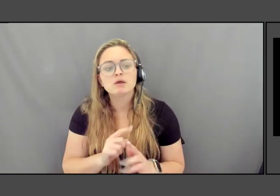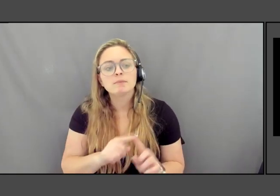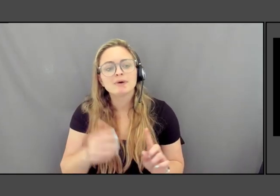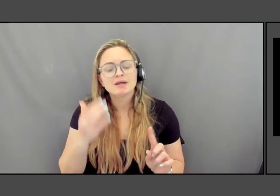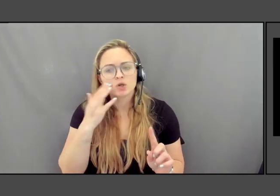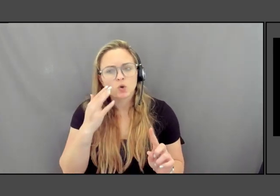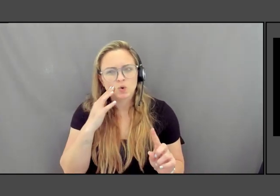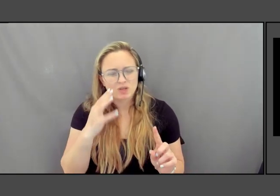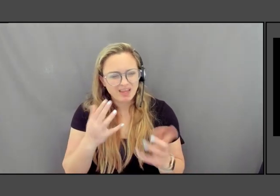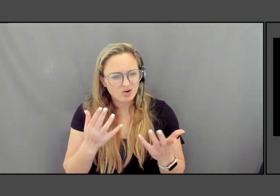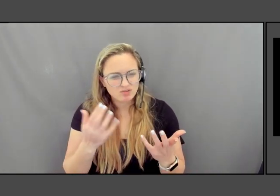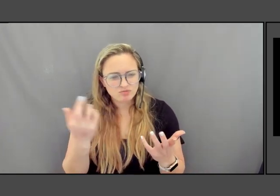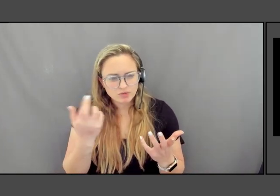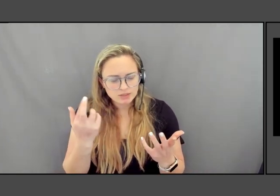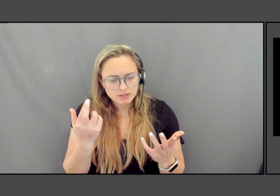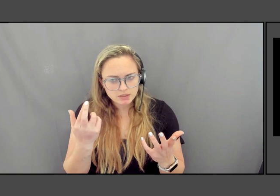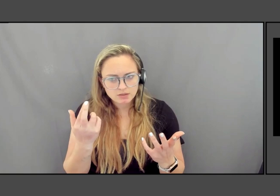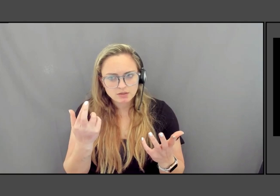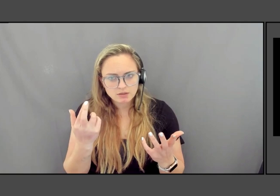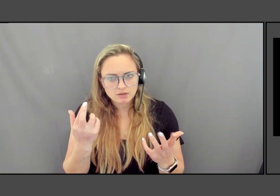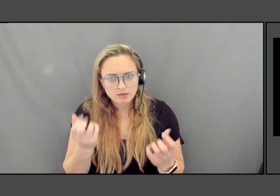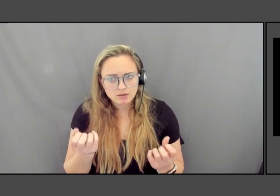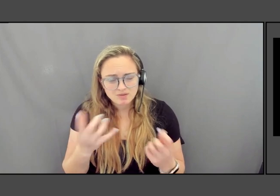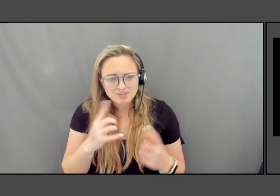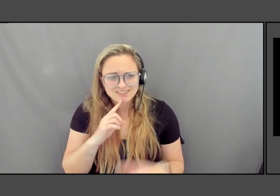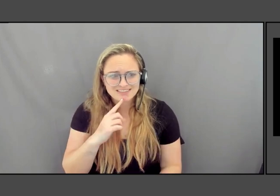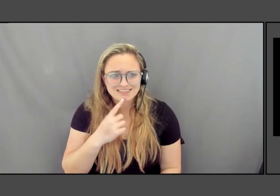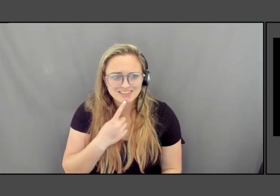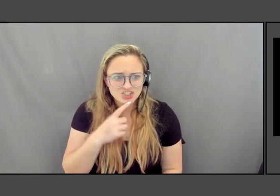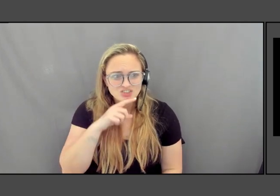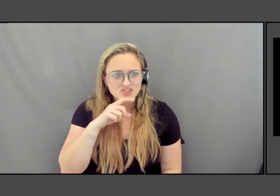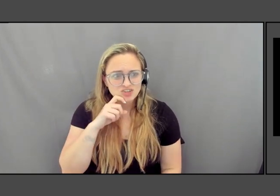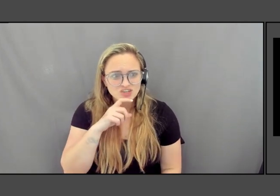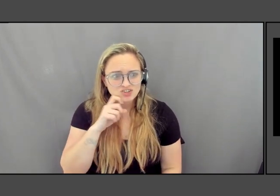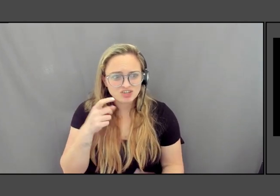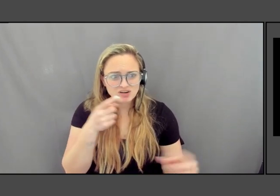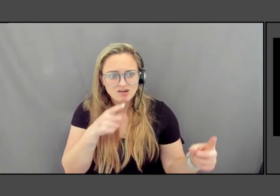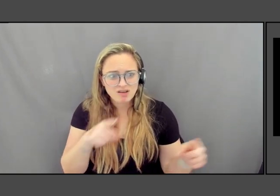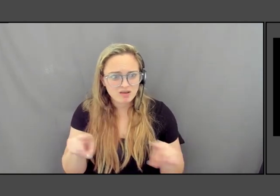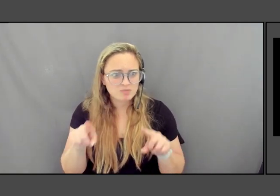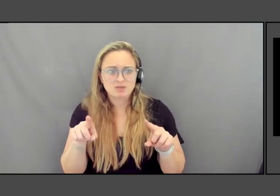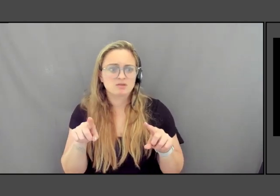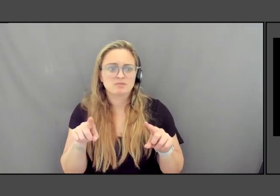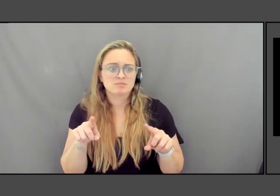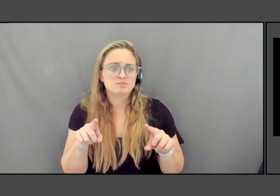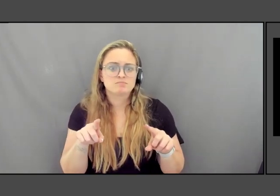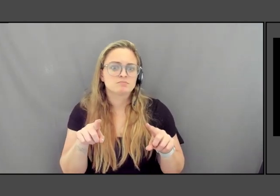how much these very serious drought spells happened. And they had a brilliant watering system.